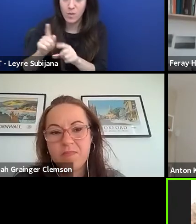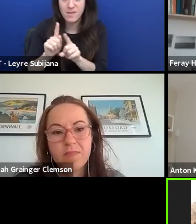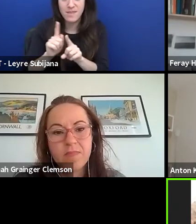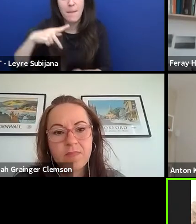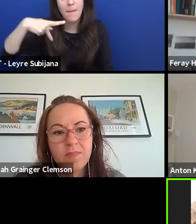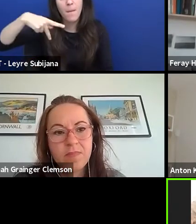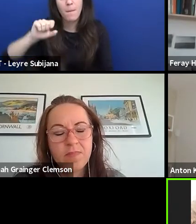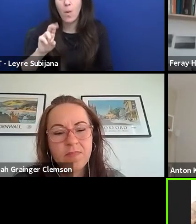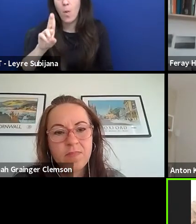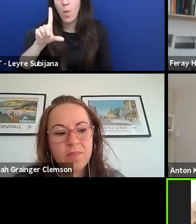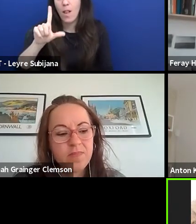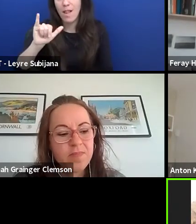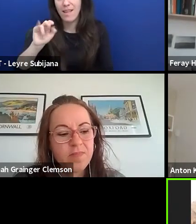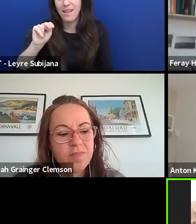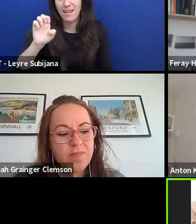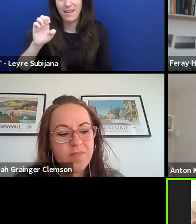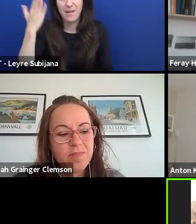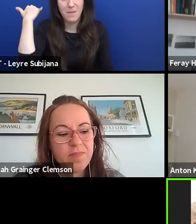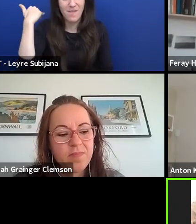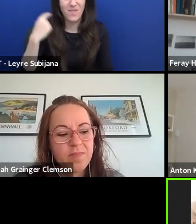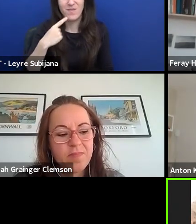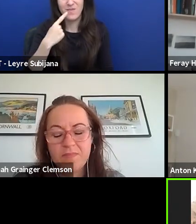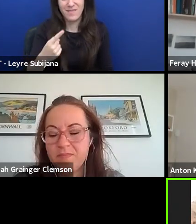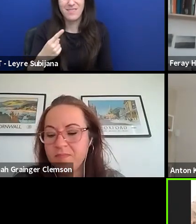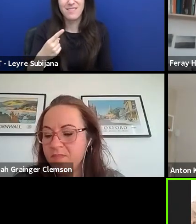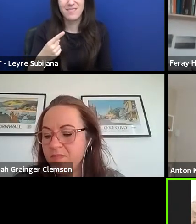in this dialogue that artists that are creating for adults.